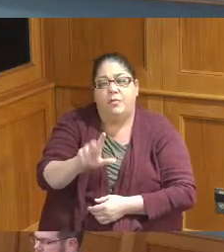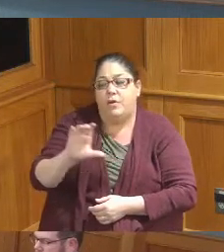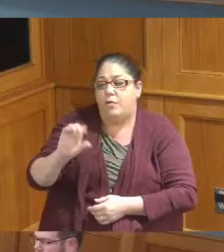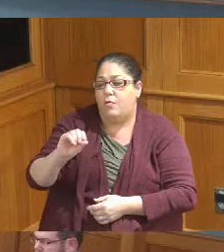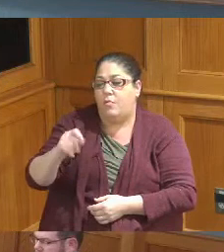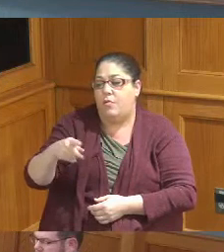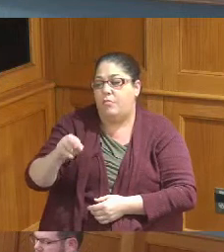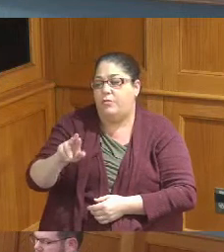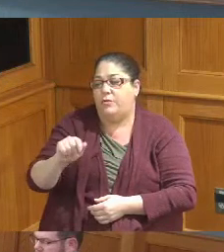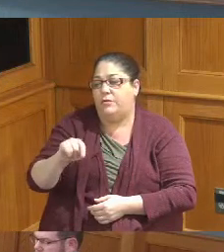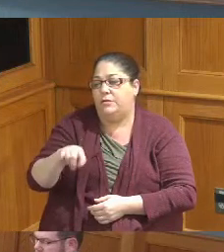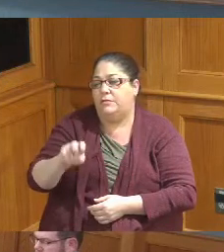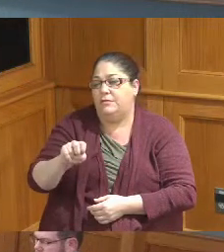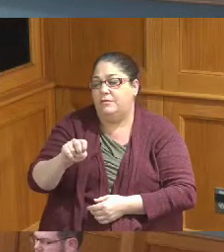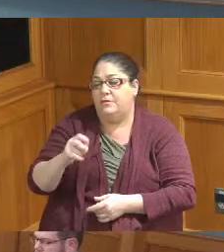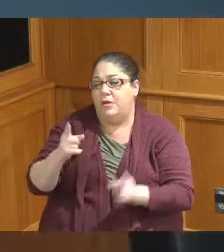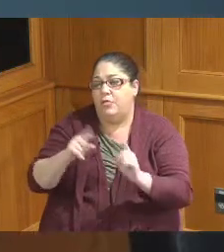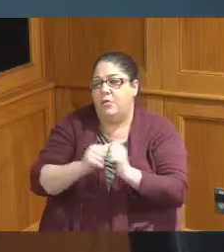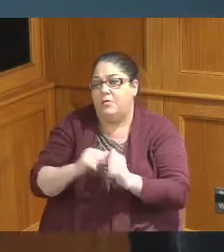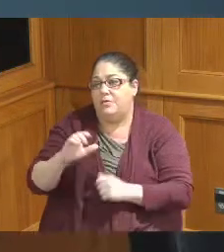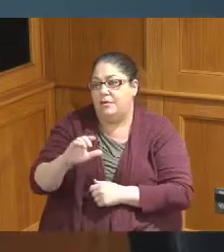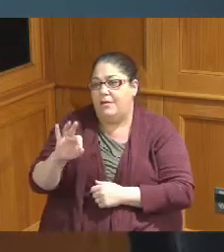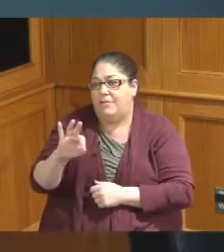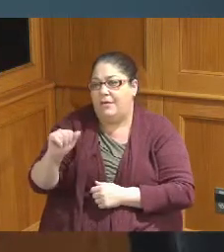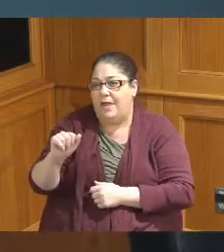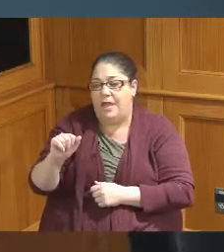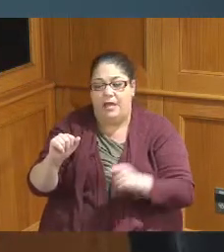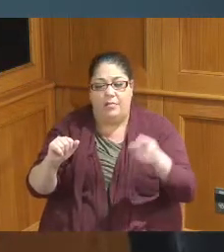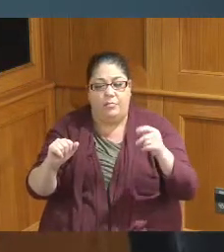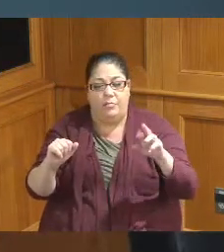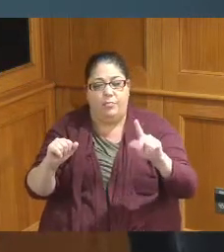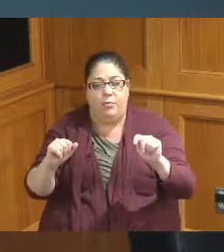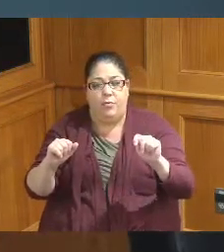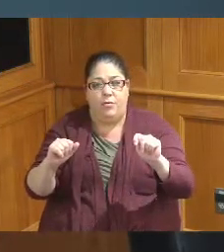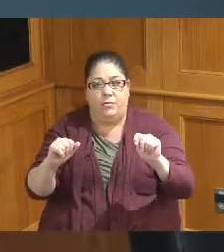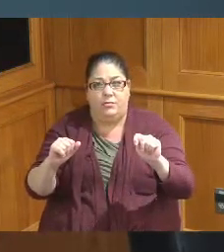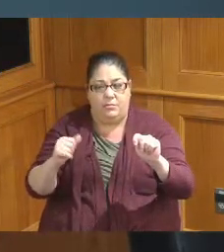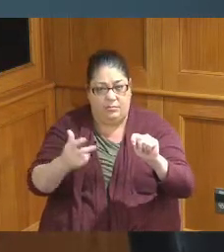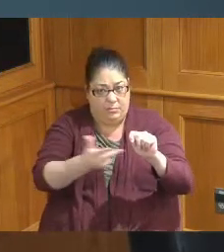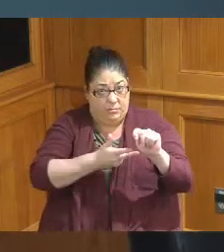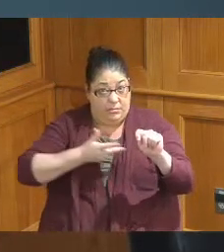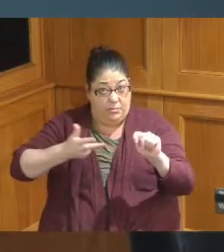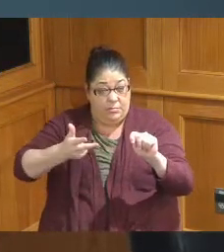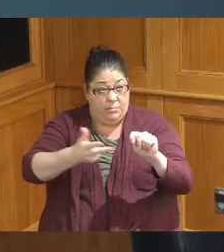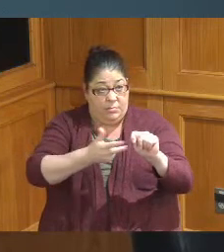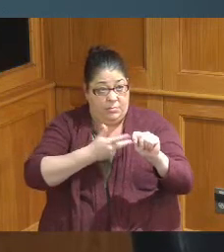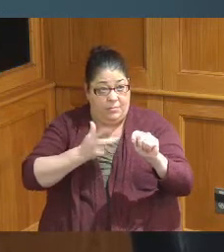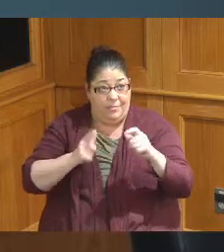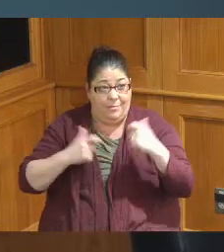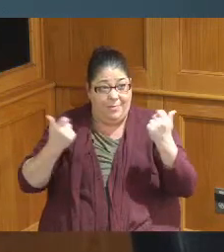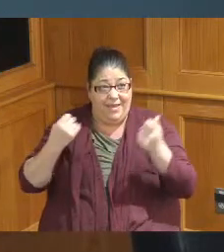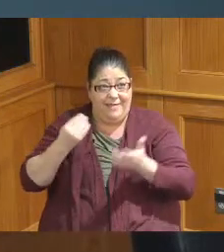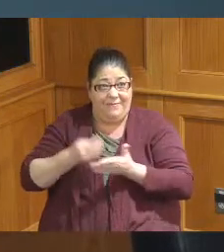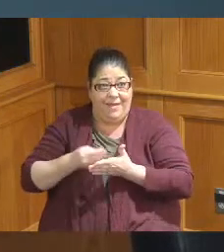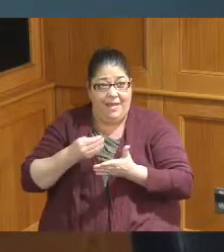with the CFA and the Port is that when you say Cooperative agreement is that the refinancing so